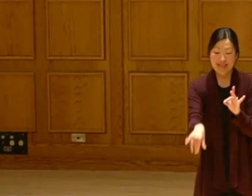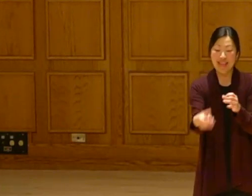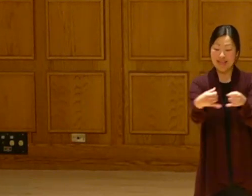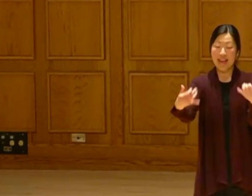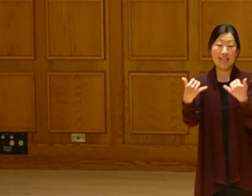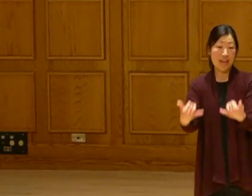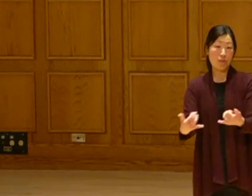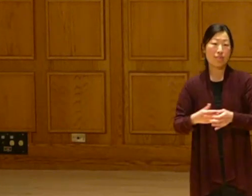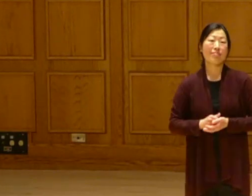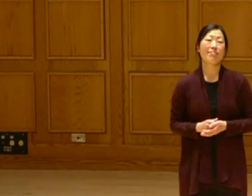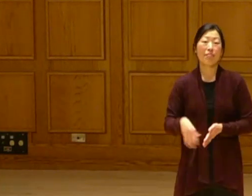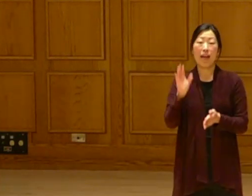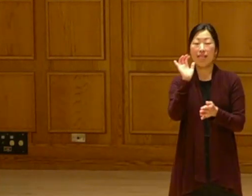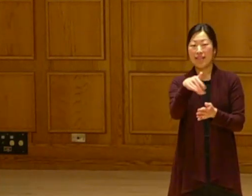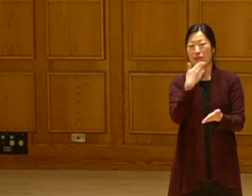Attend is a good thing.